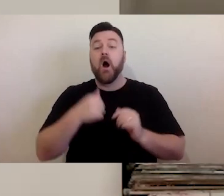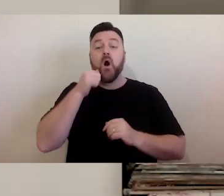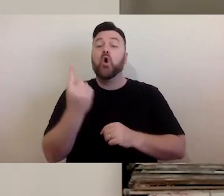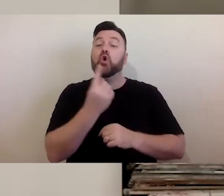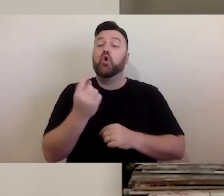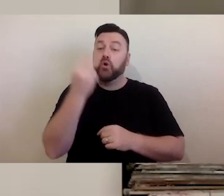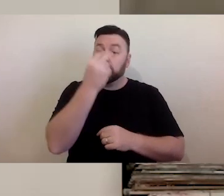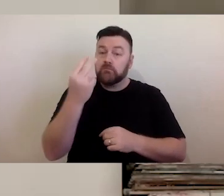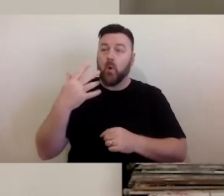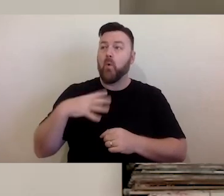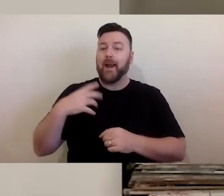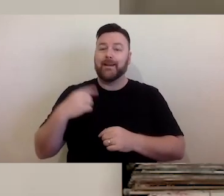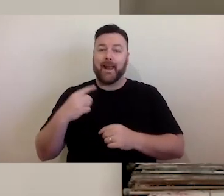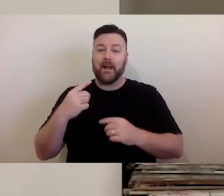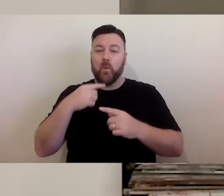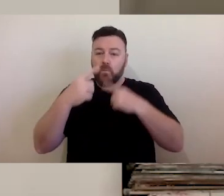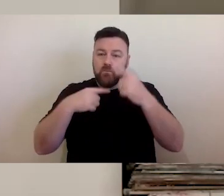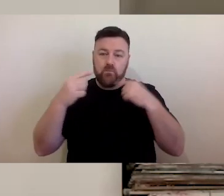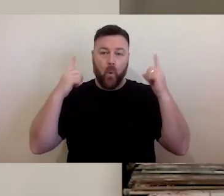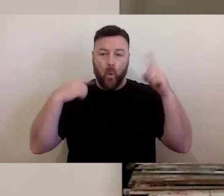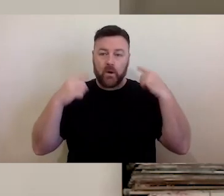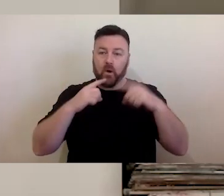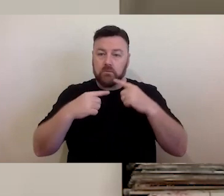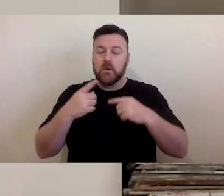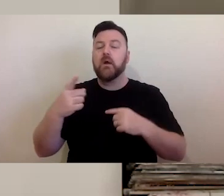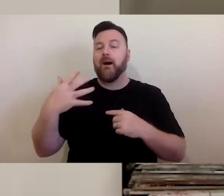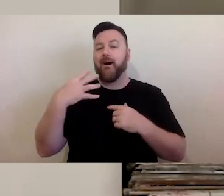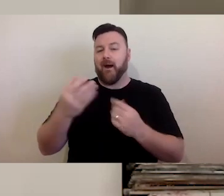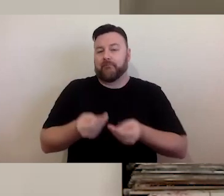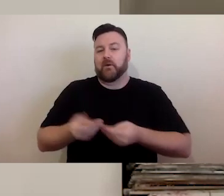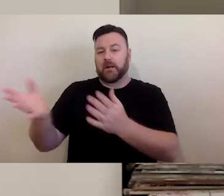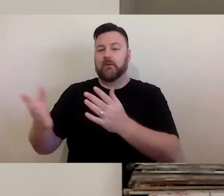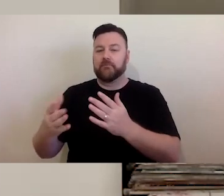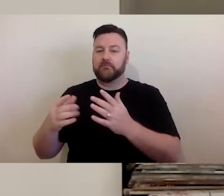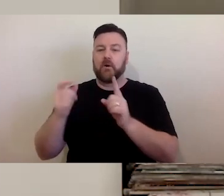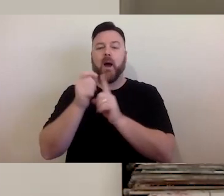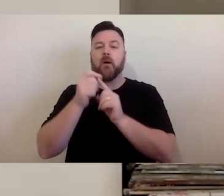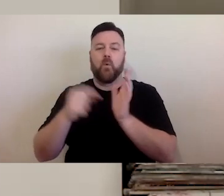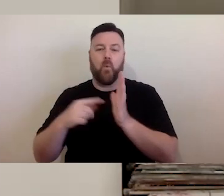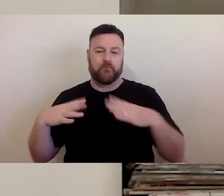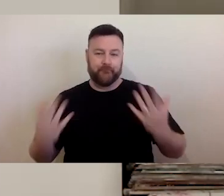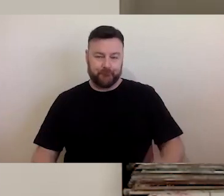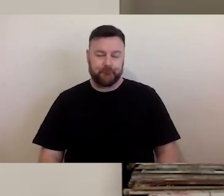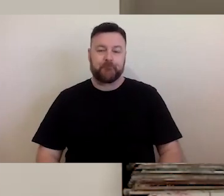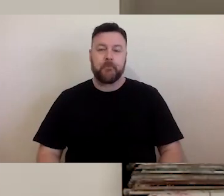have access requirements have been issued a copy of the slides in advance. If you need it in any other format, I'm more than happy to